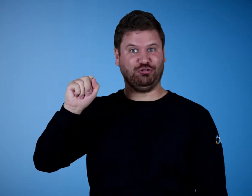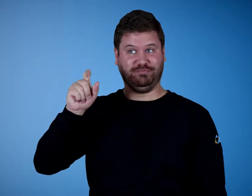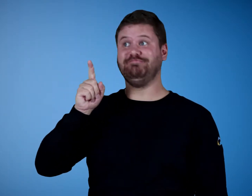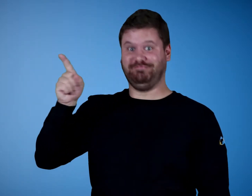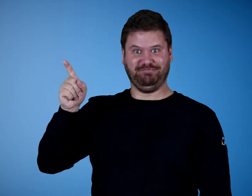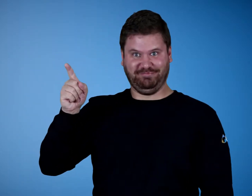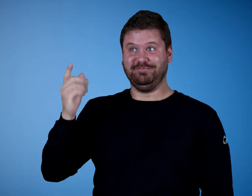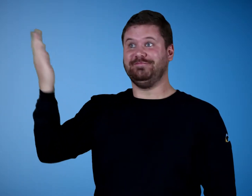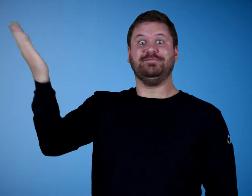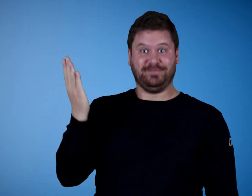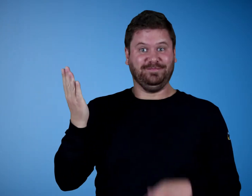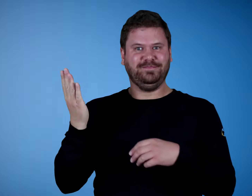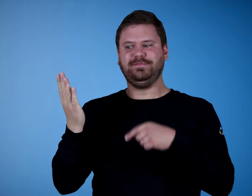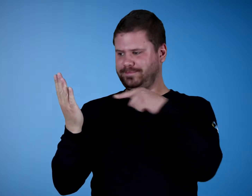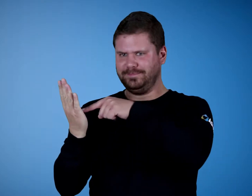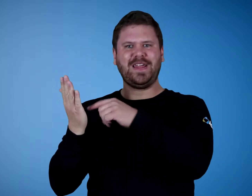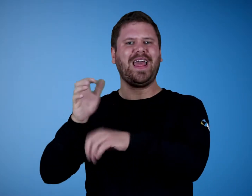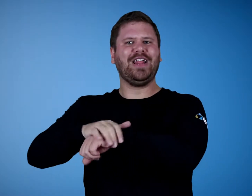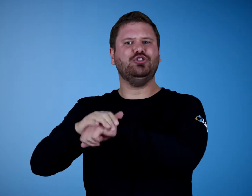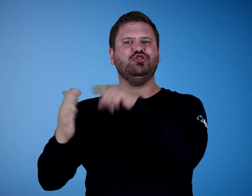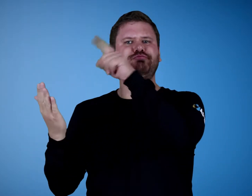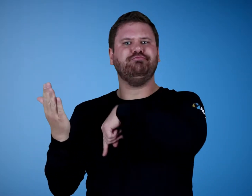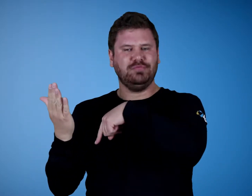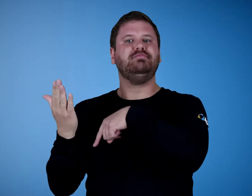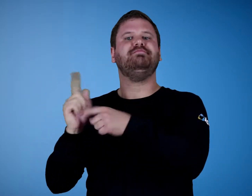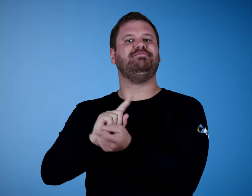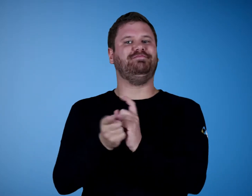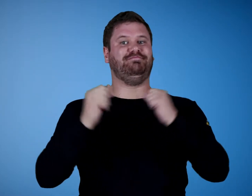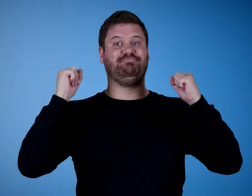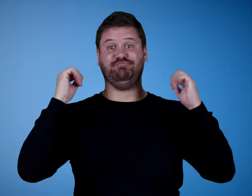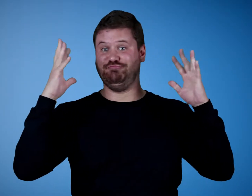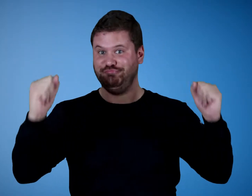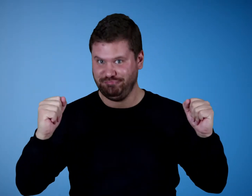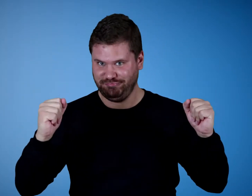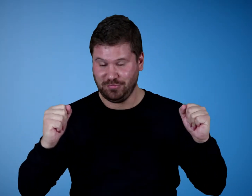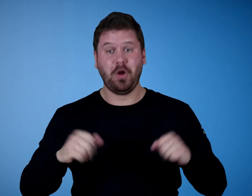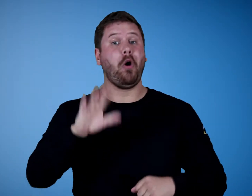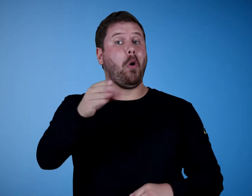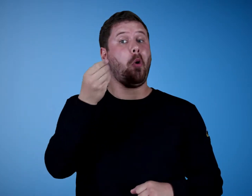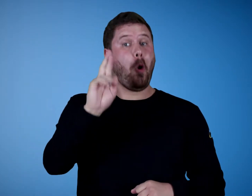When we get a video request, it is scripted in English. We need someone to provide an ASL video translation,